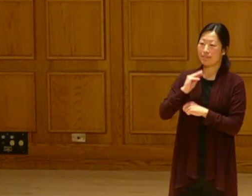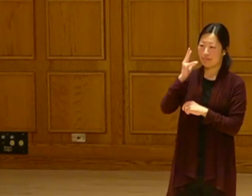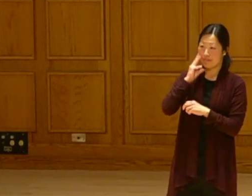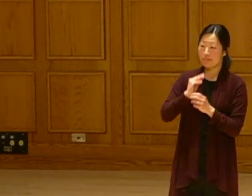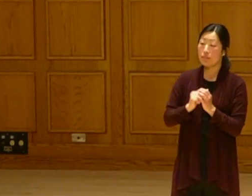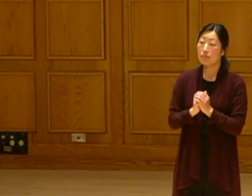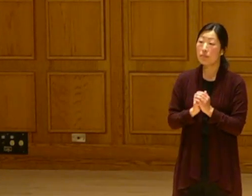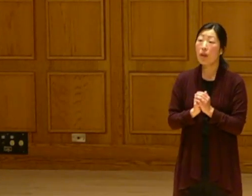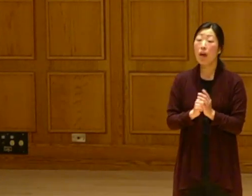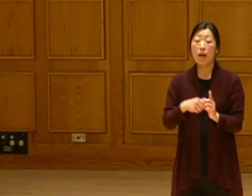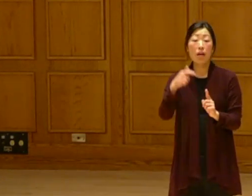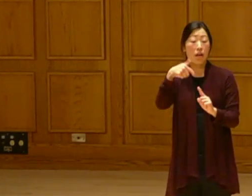This is a problem that affects everyone.